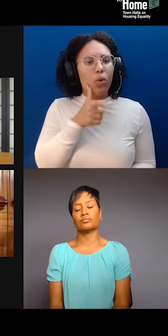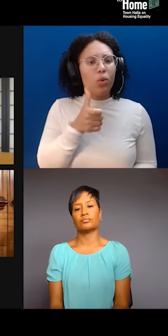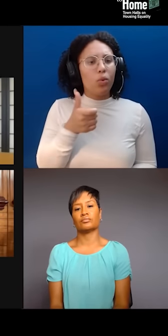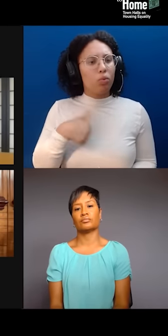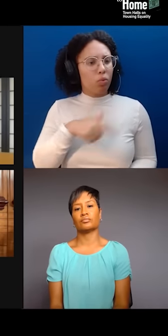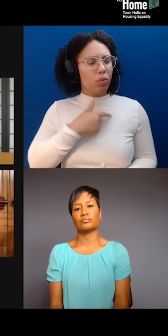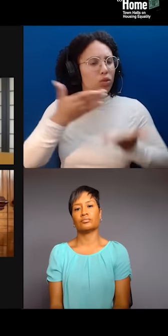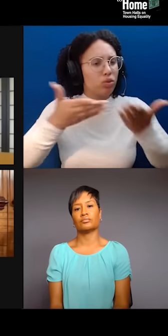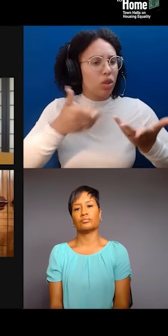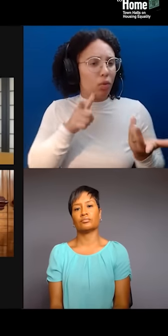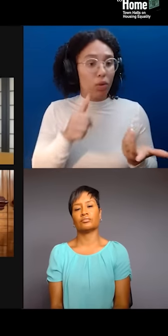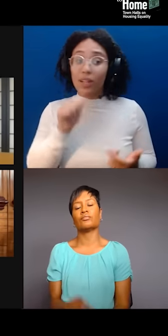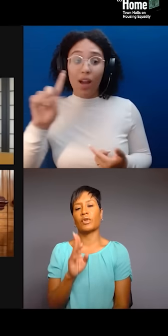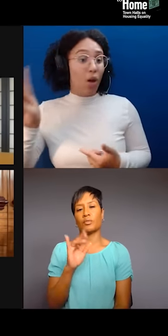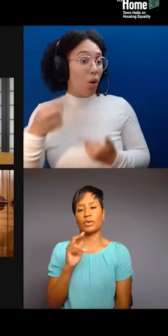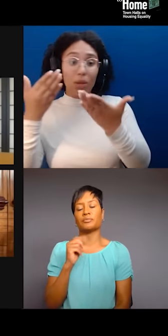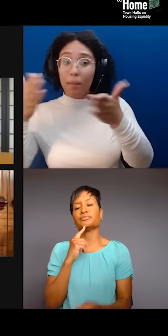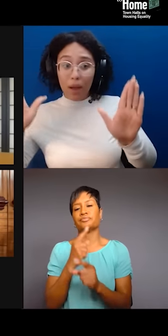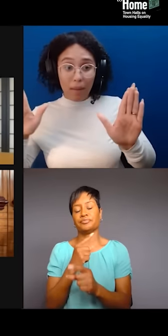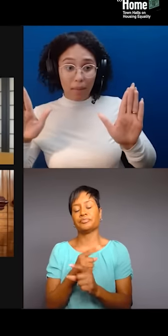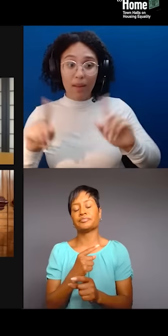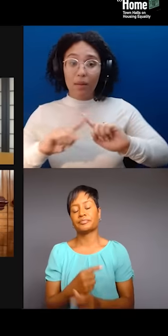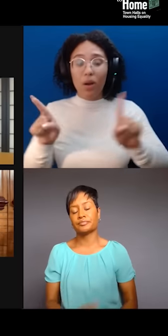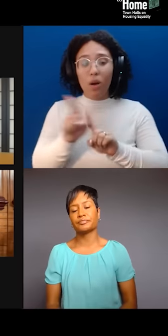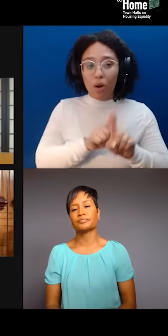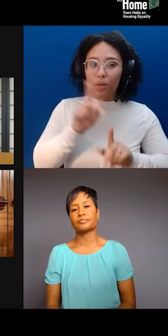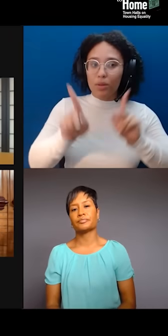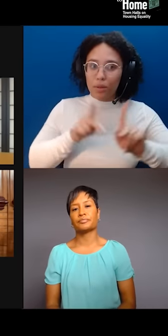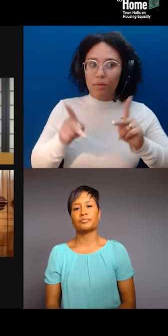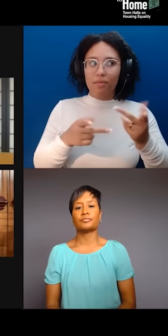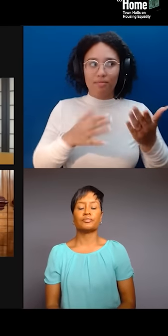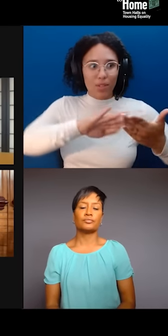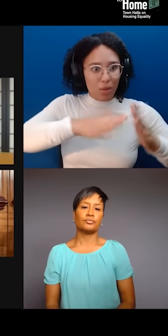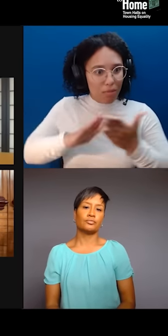and to make sure that they get to stay in the communities that they made home.